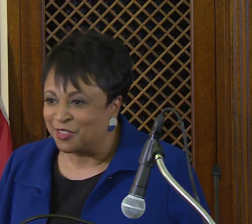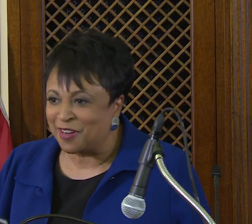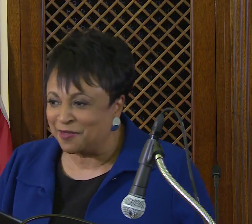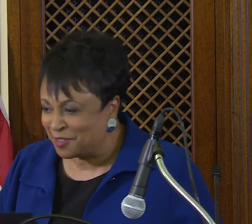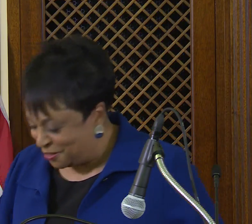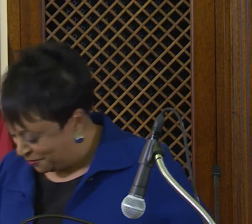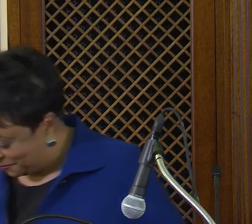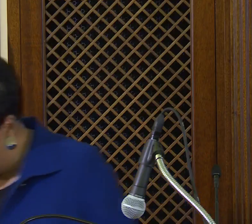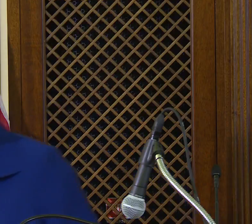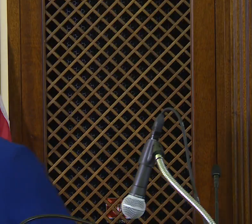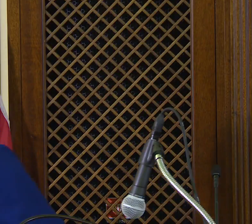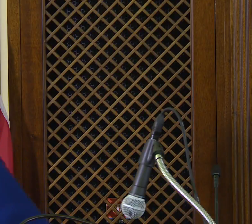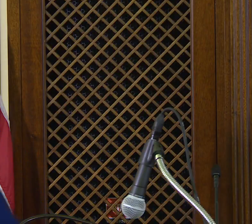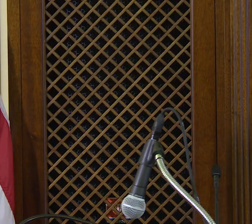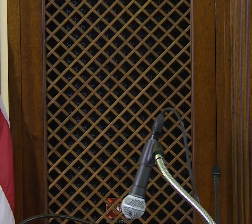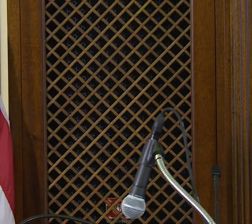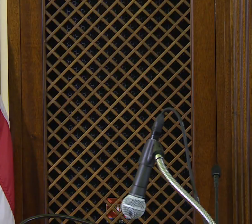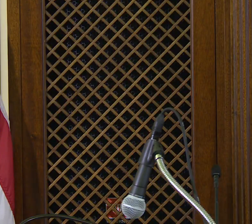Travis.